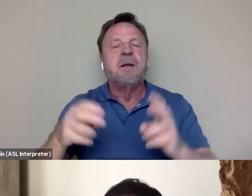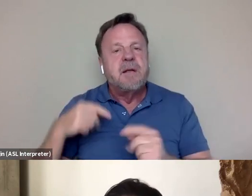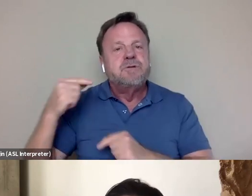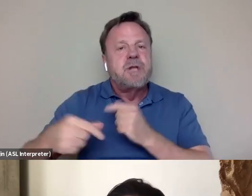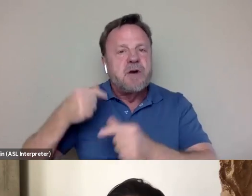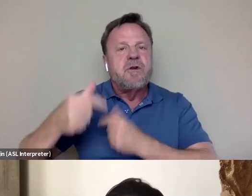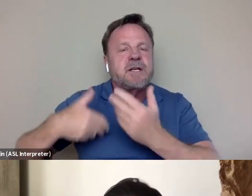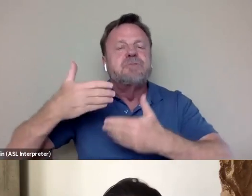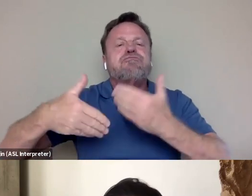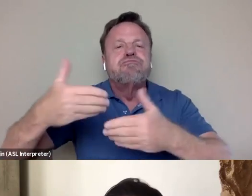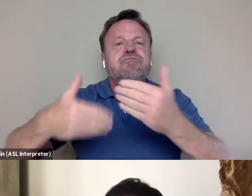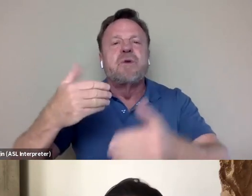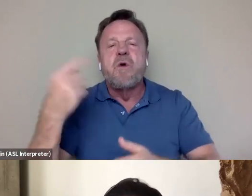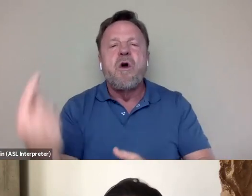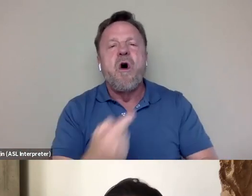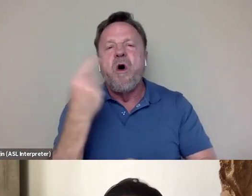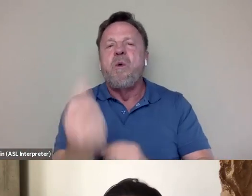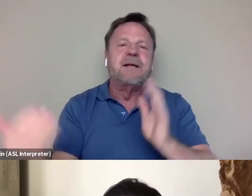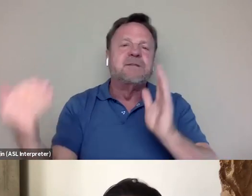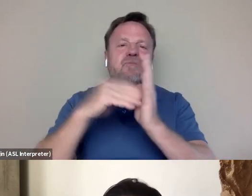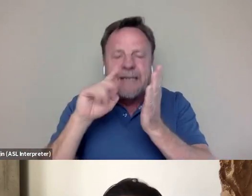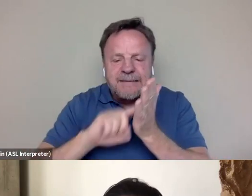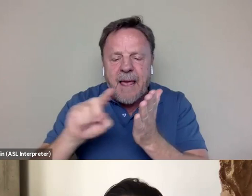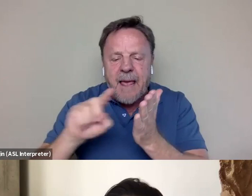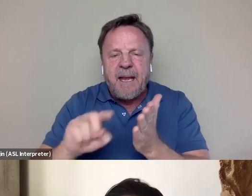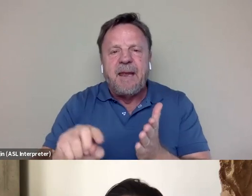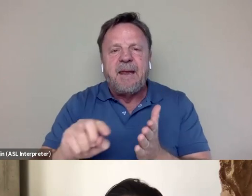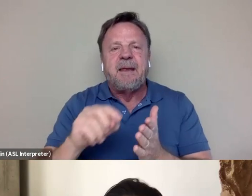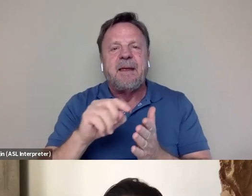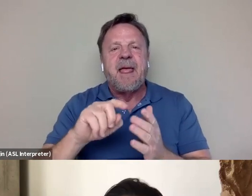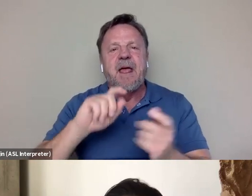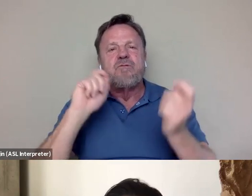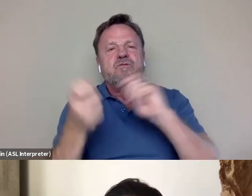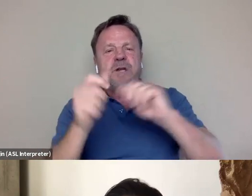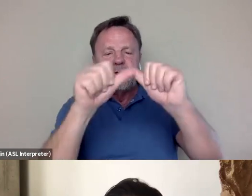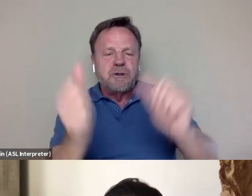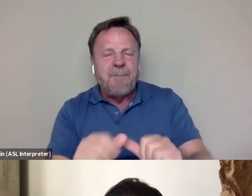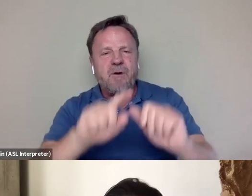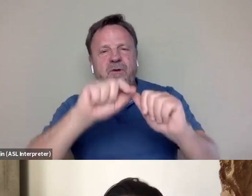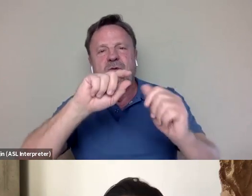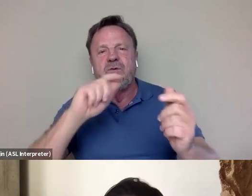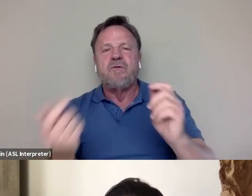we're constantly re-examining and reshaping and redefining what our stories and mythologies are.